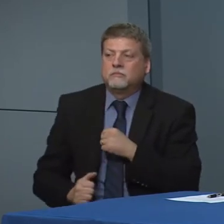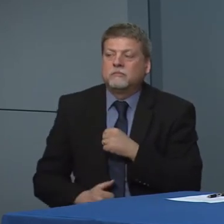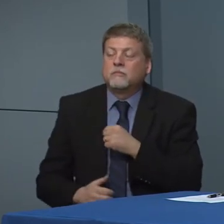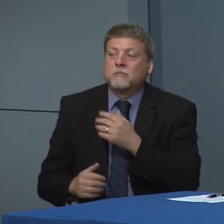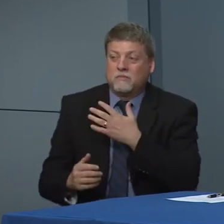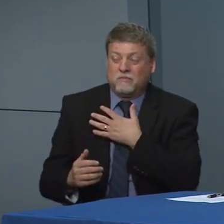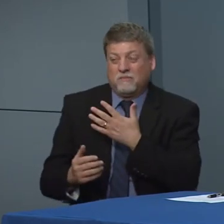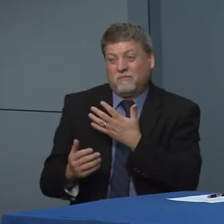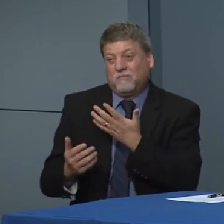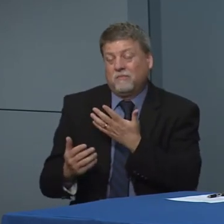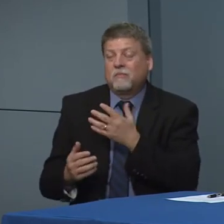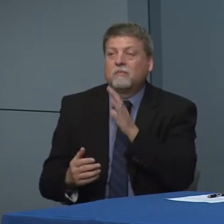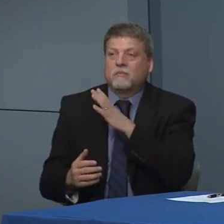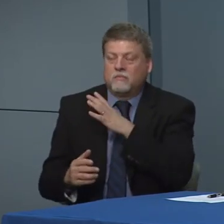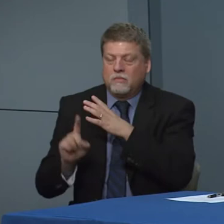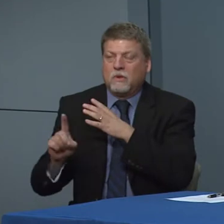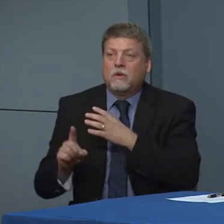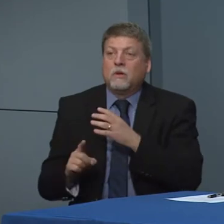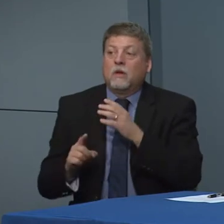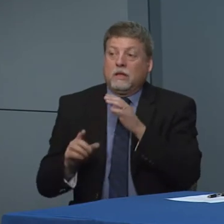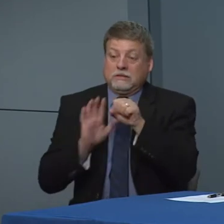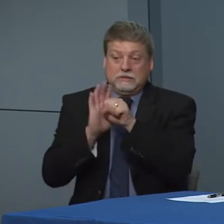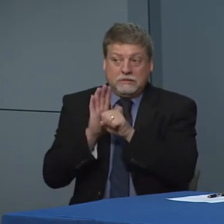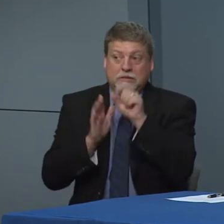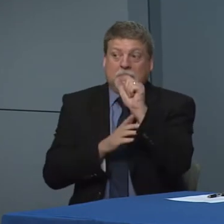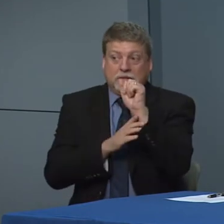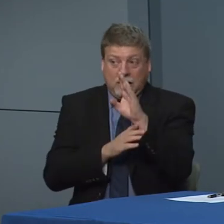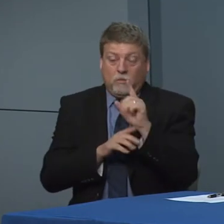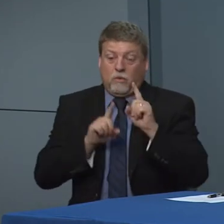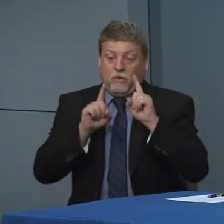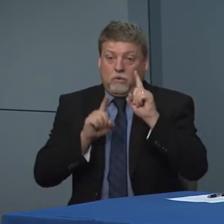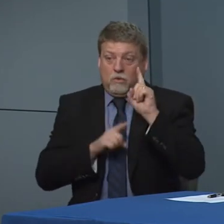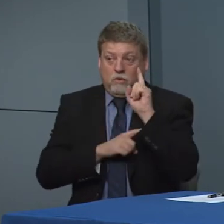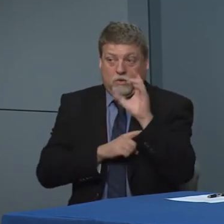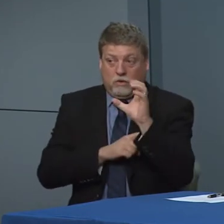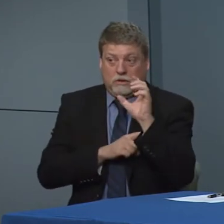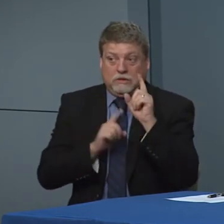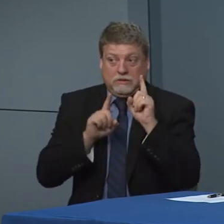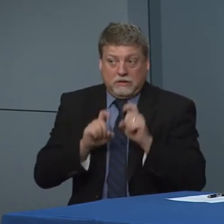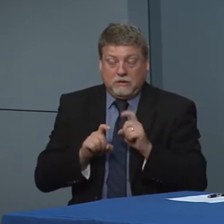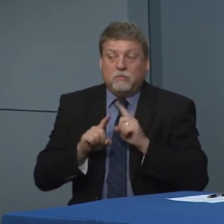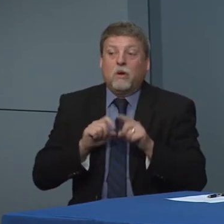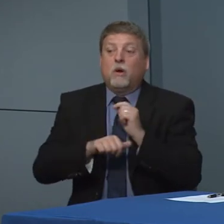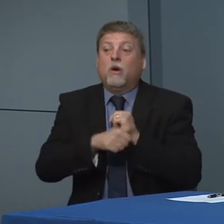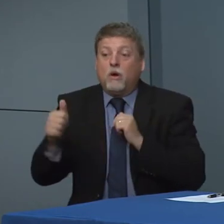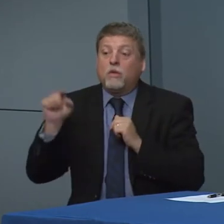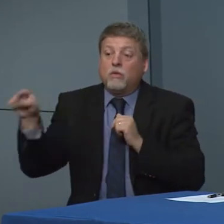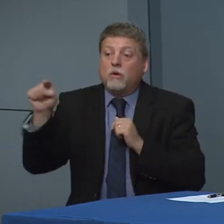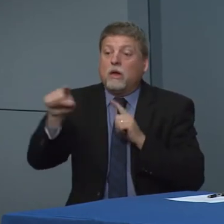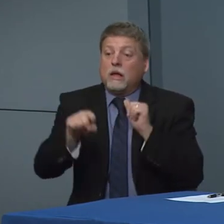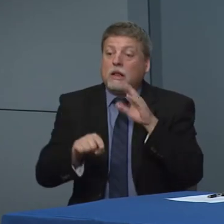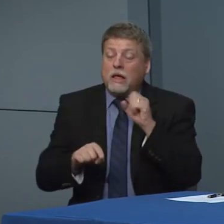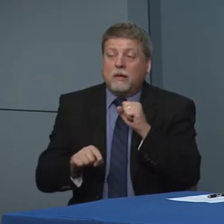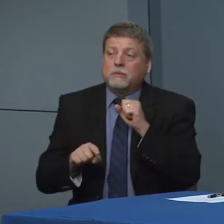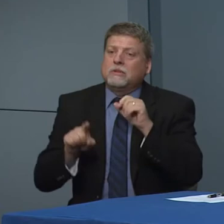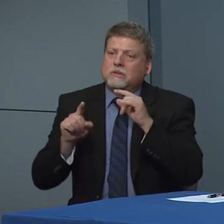What I would say is a 100 test at our state lap. Right so other labs are testing and I think that's the critical thing